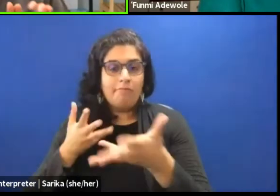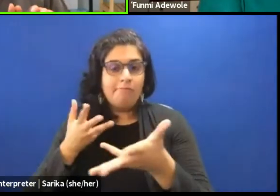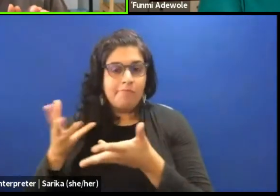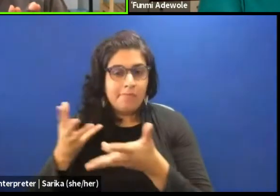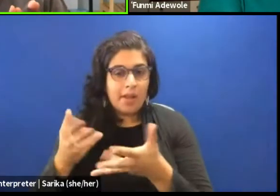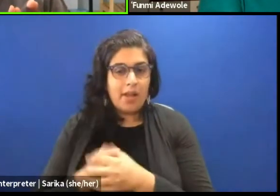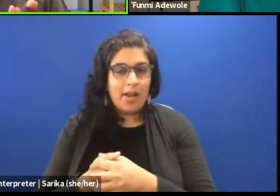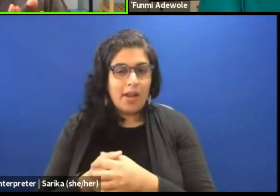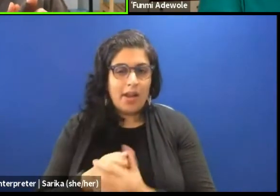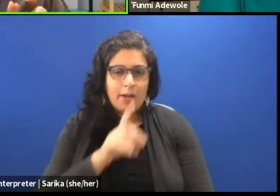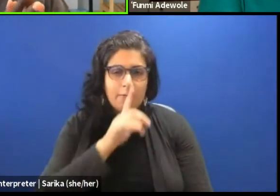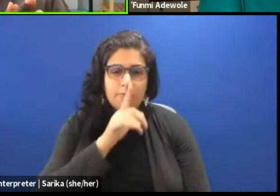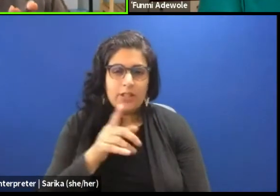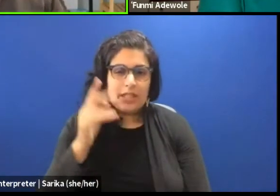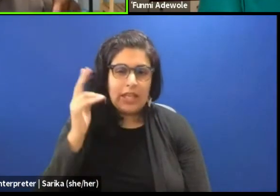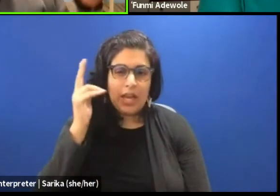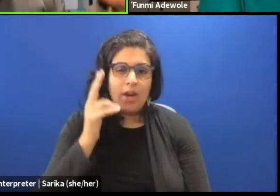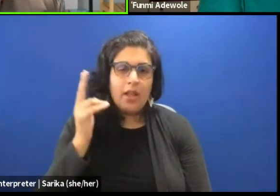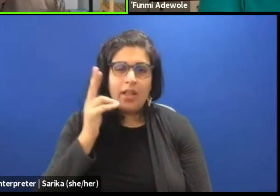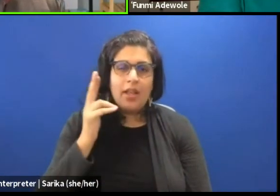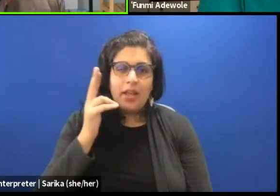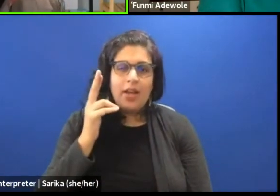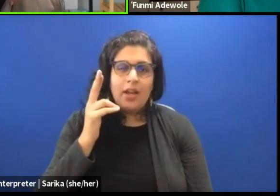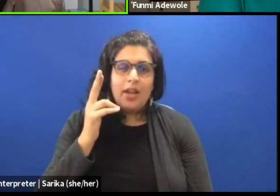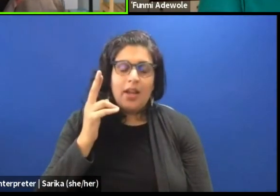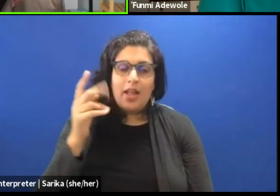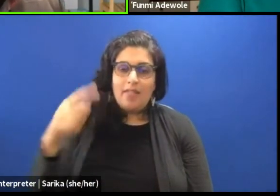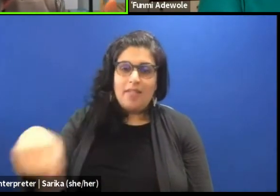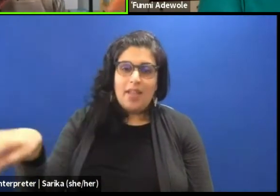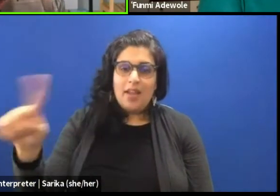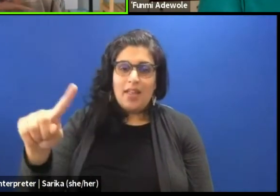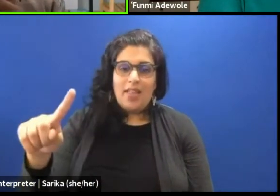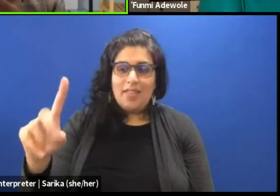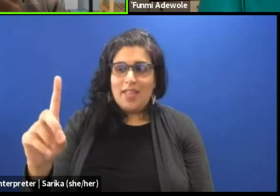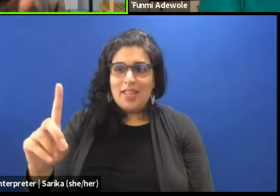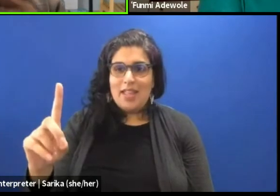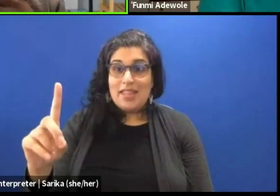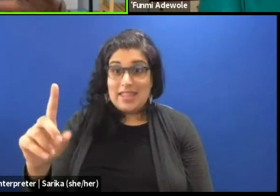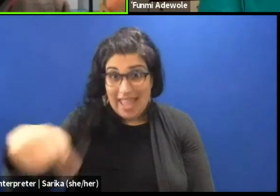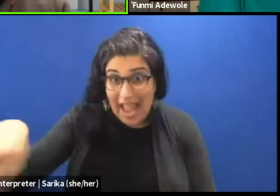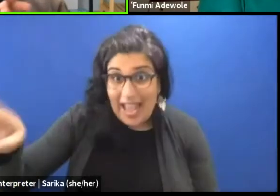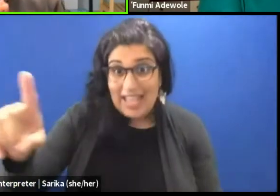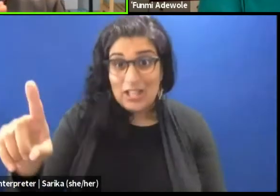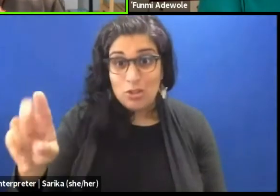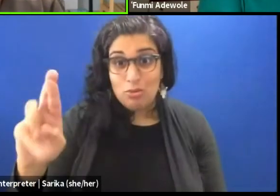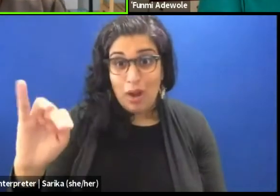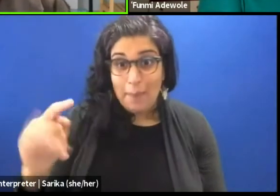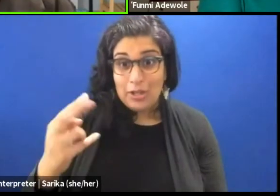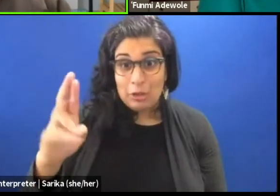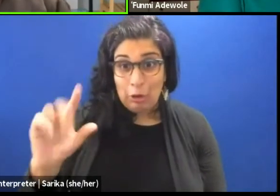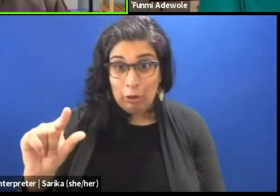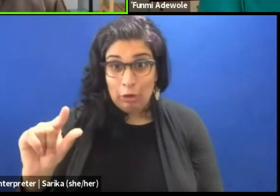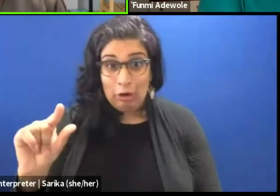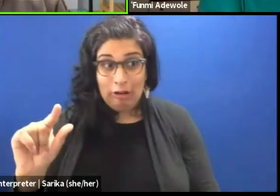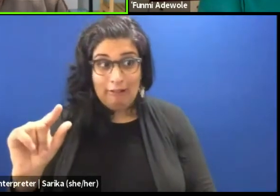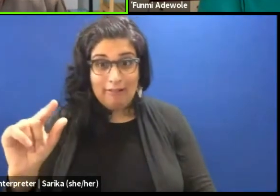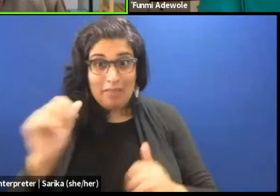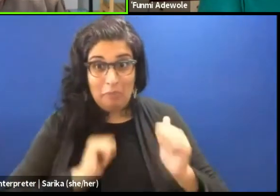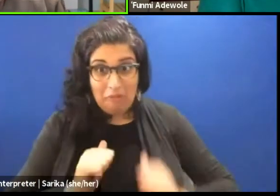I realized that many times they are actually the ones dramaturging the piece for me. So I have this example, I was working with this community